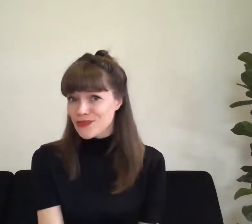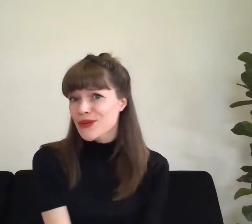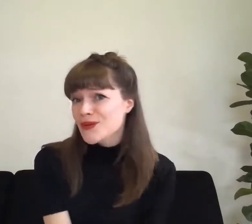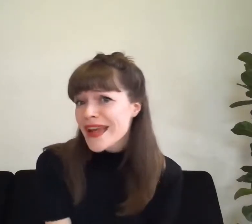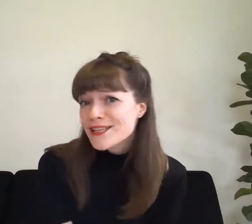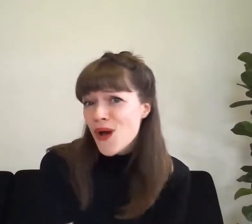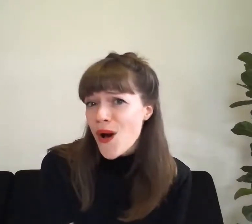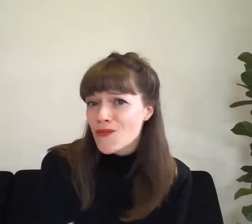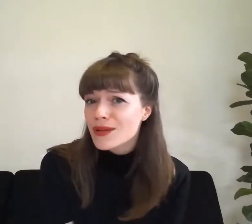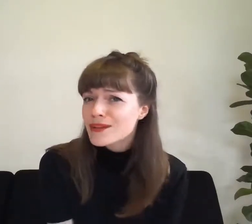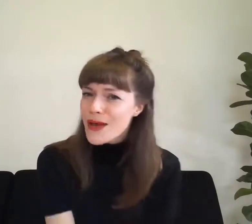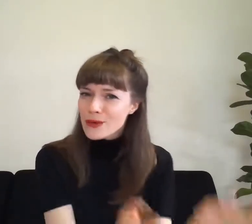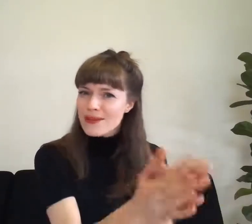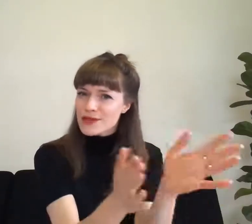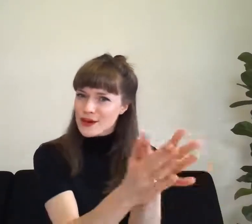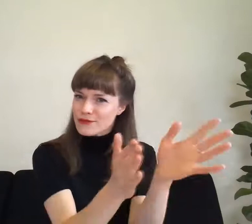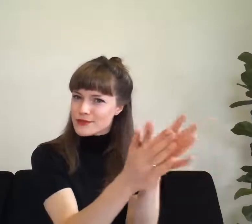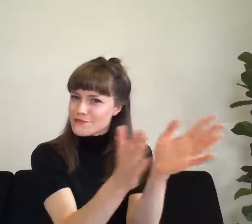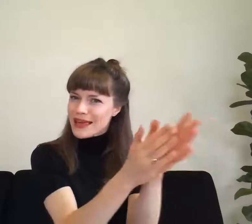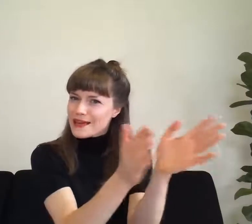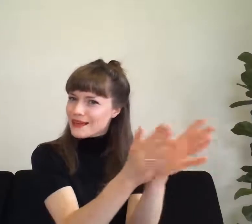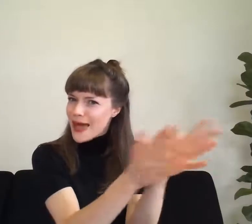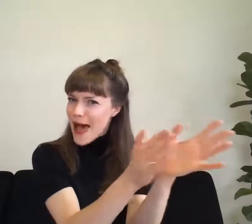Great job. You might want to give yourself a clap